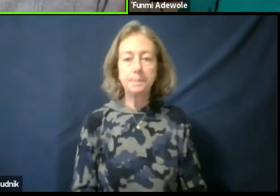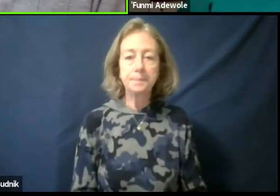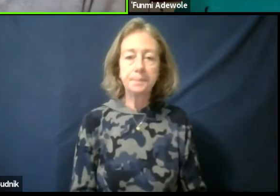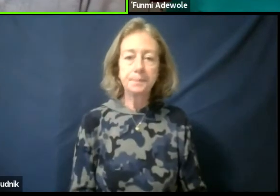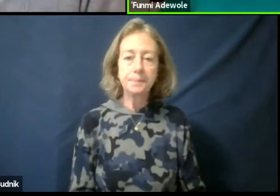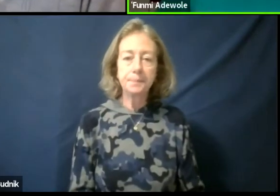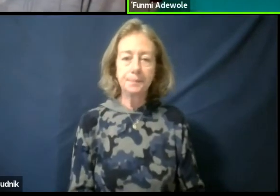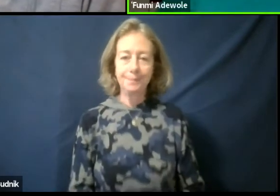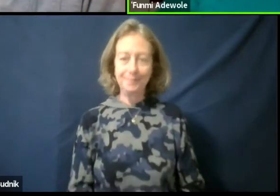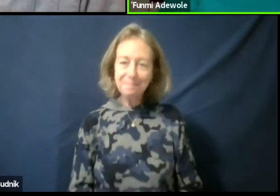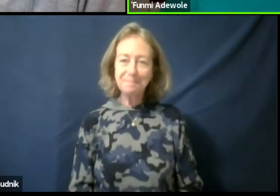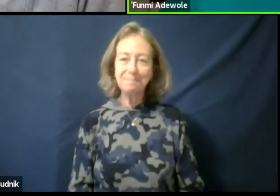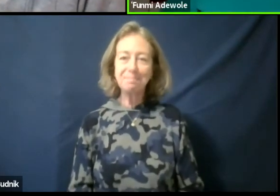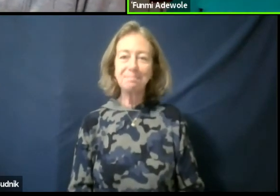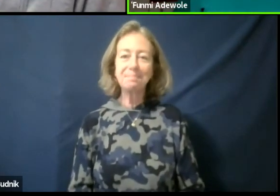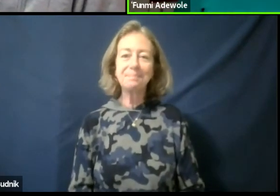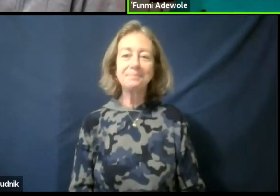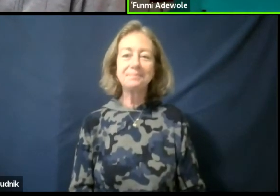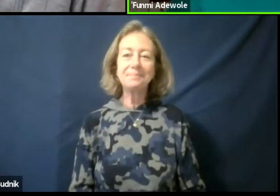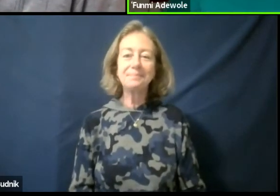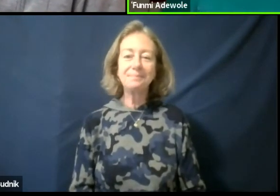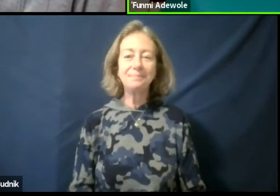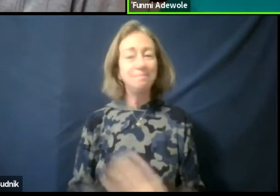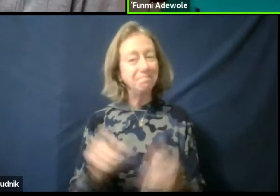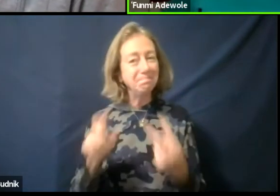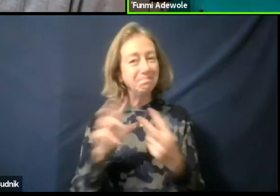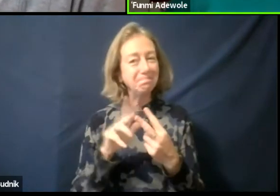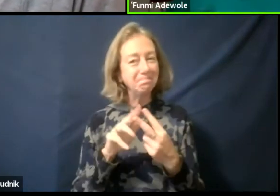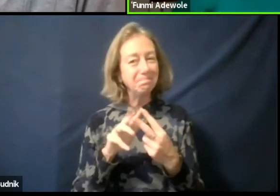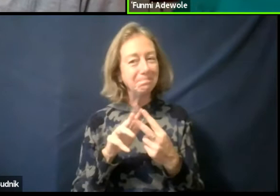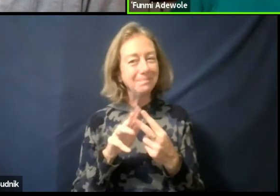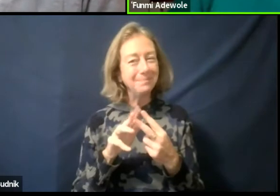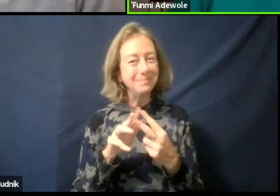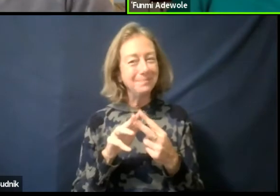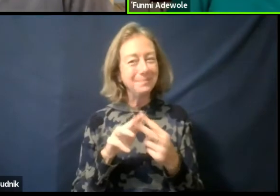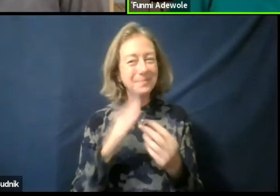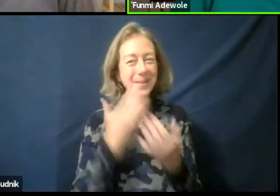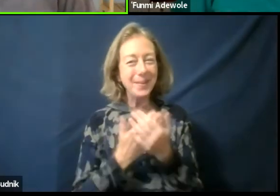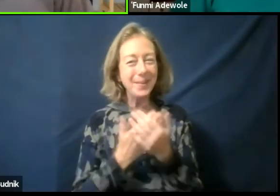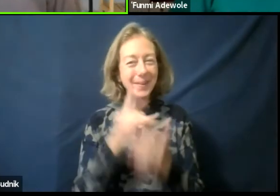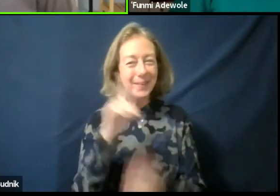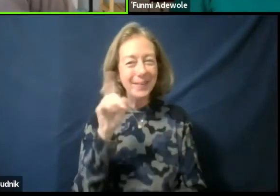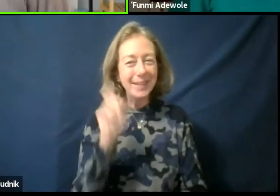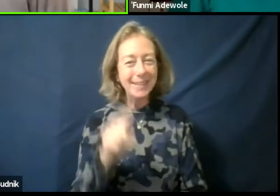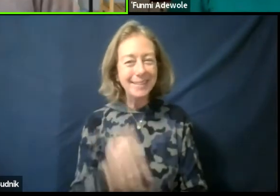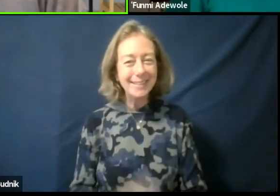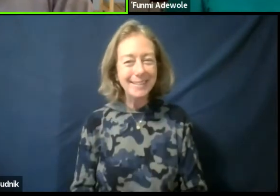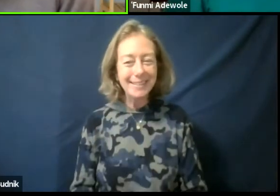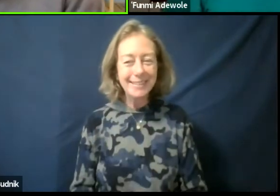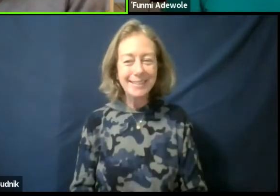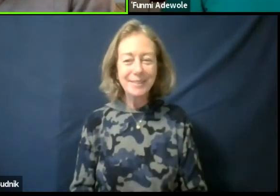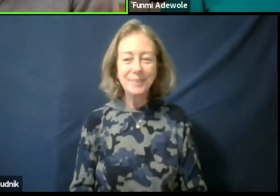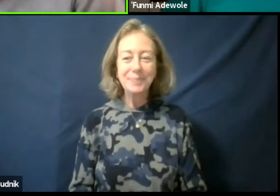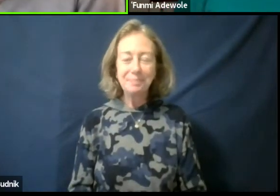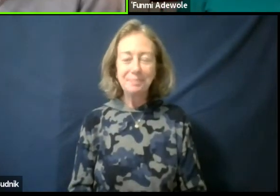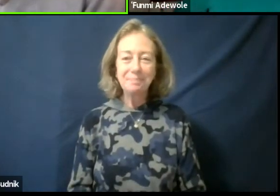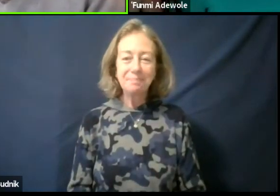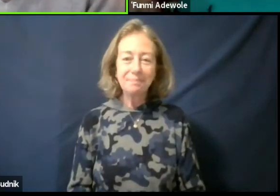Okay, two (speaks Nigerian) questions. The big questions. Yeah, I mean big questions.